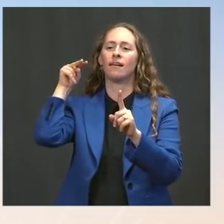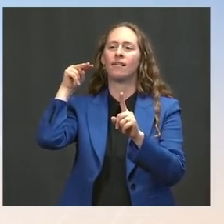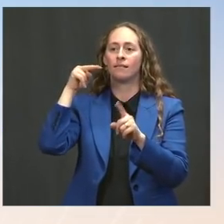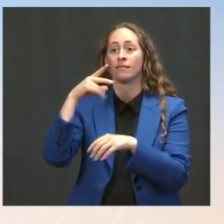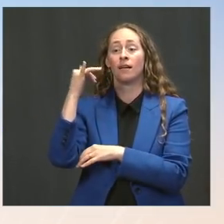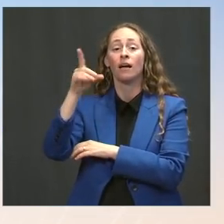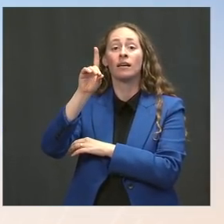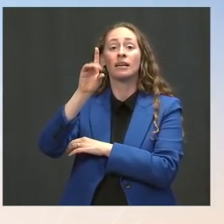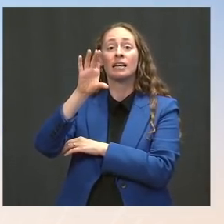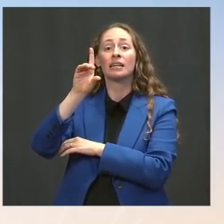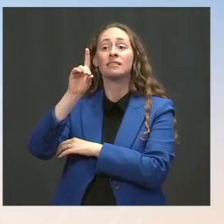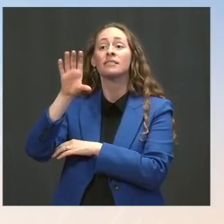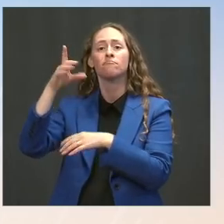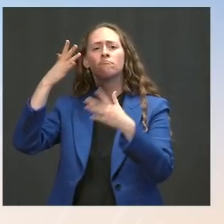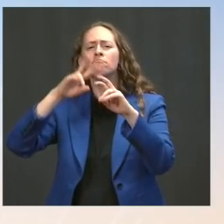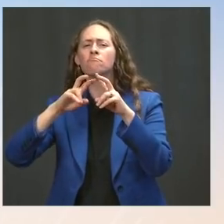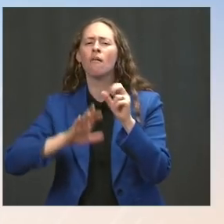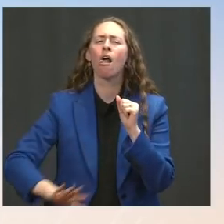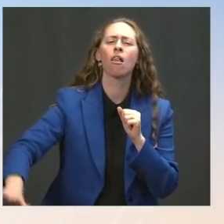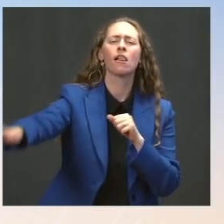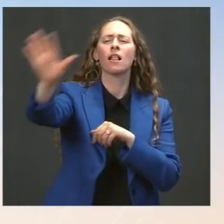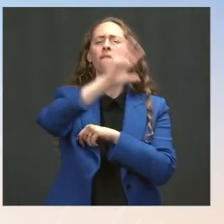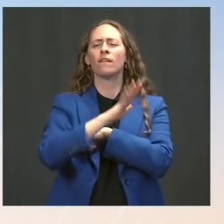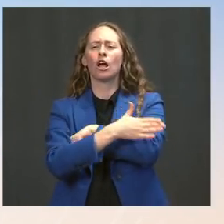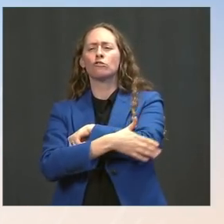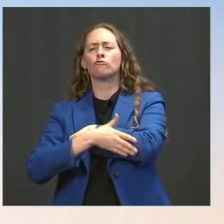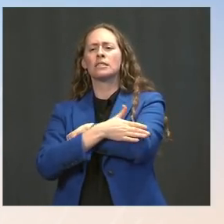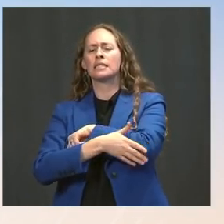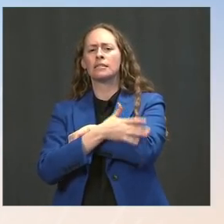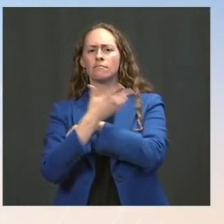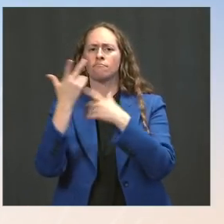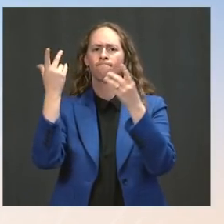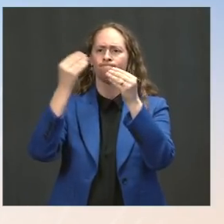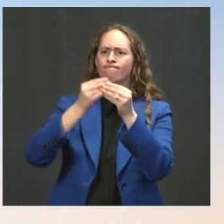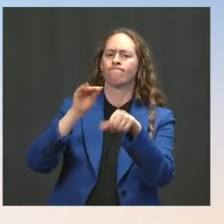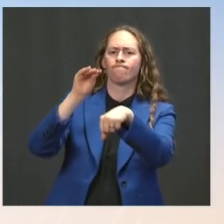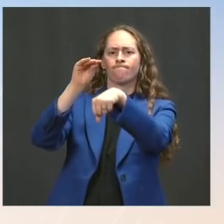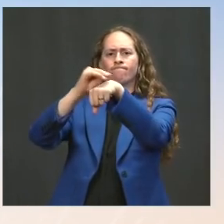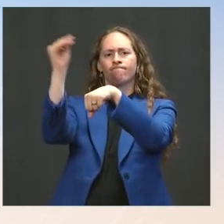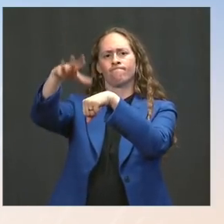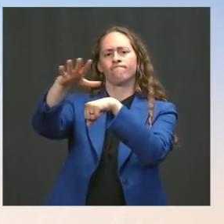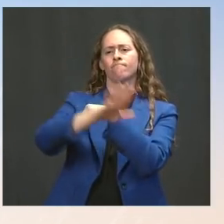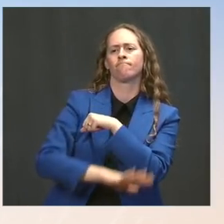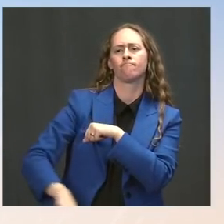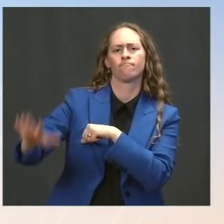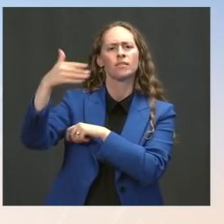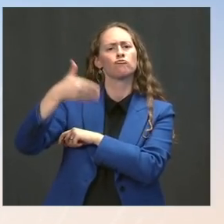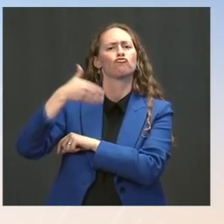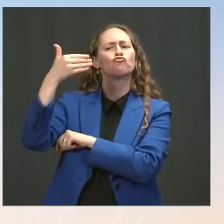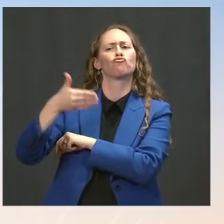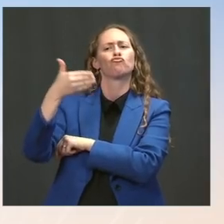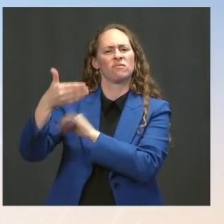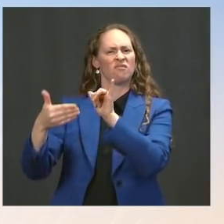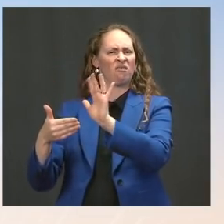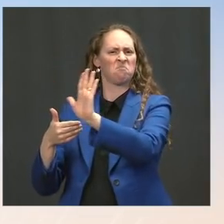and they will make public health guidance. They will present public health guidance. They do that on a regular, periodic basis. They will continue to do that.